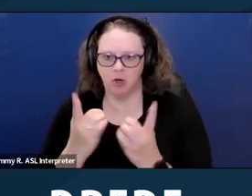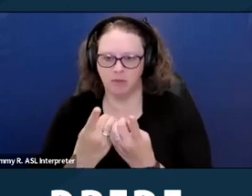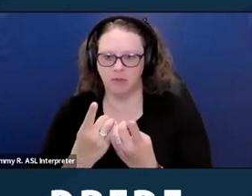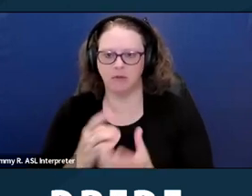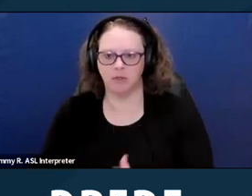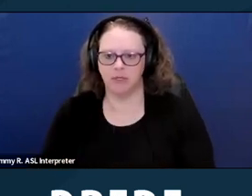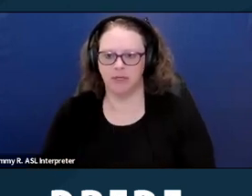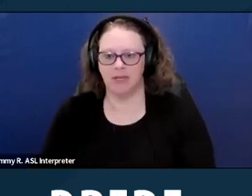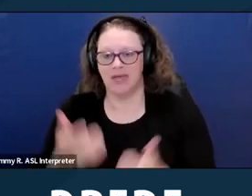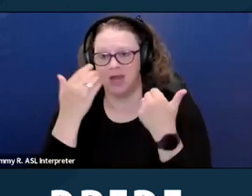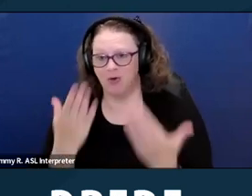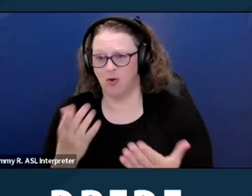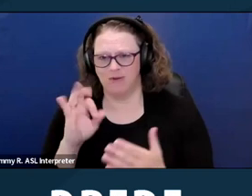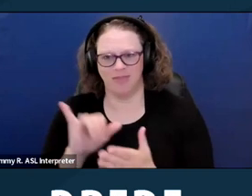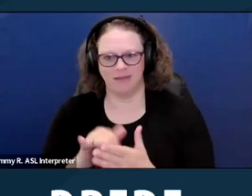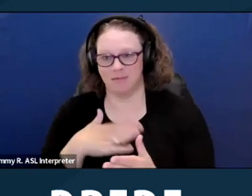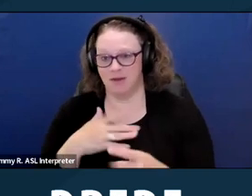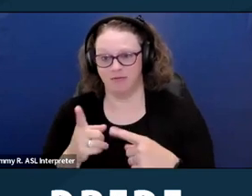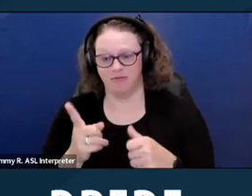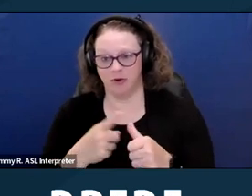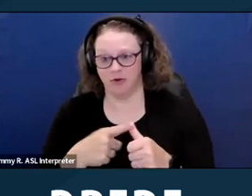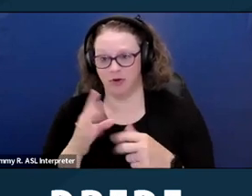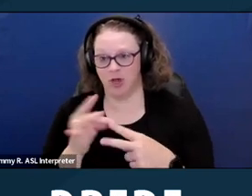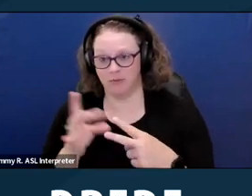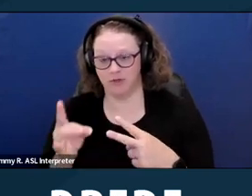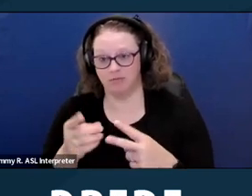I don't know if that would be my first option to be honest,